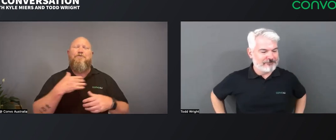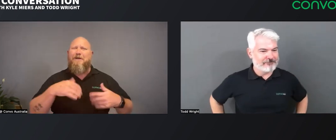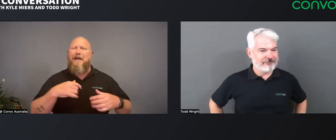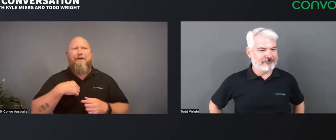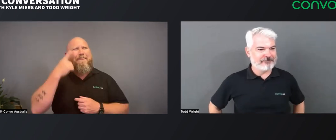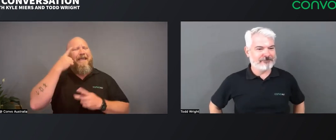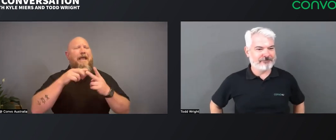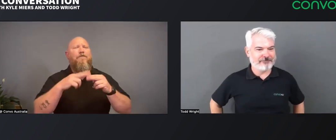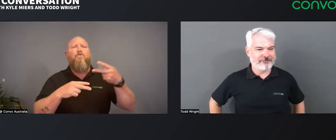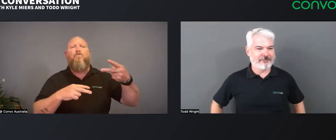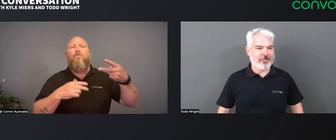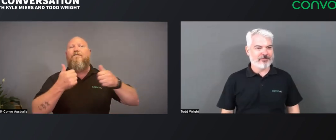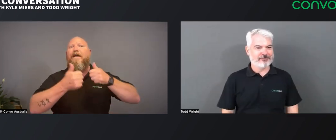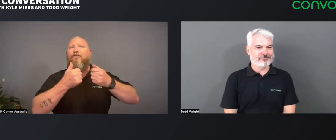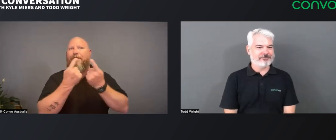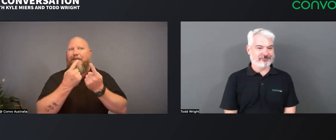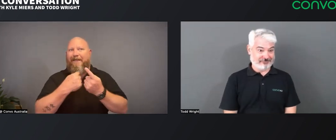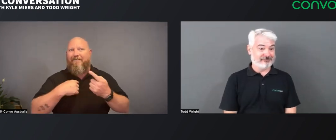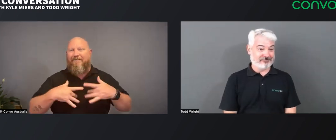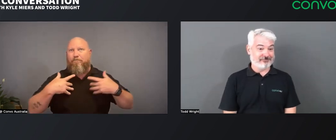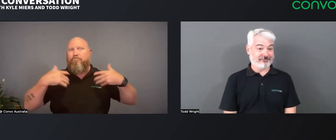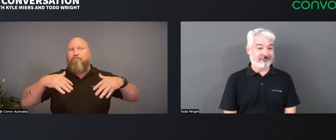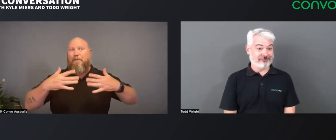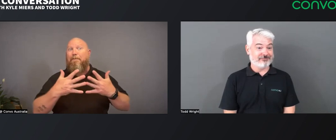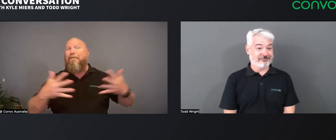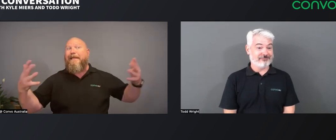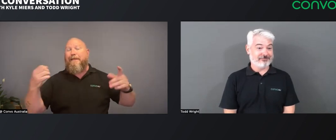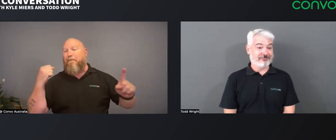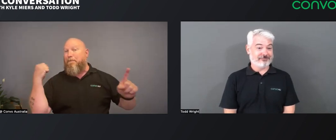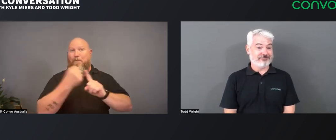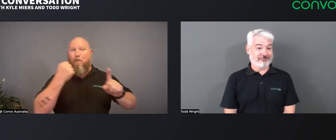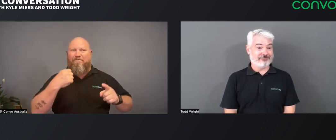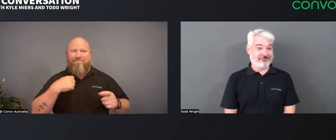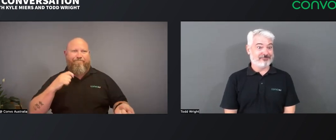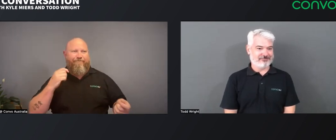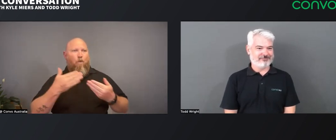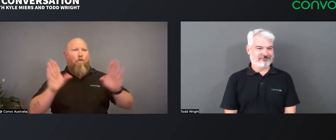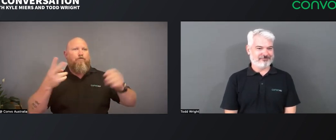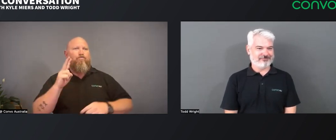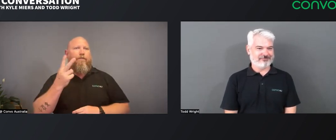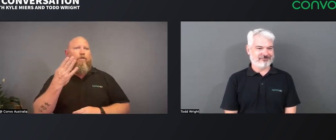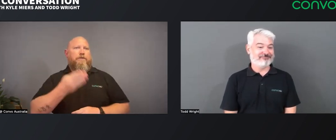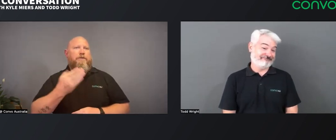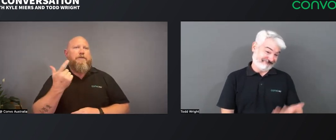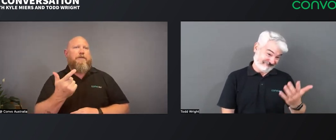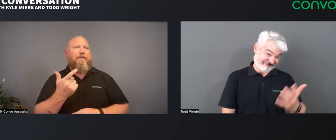Wow, I think there are really two highlights for me. The one that had the most impact though, was when we went 24/7.